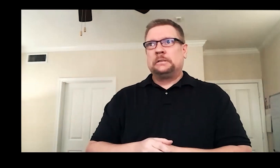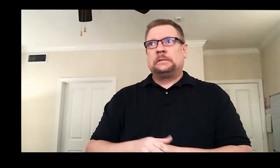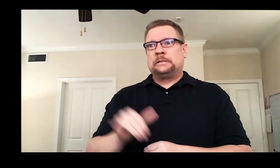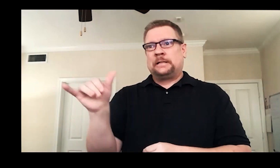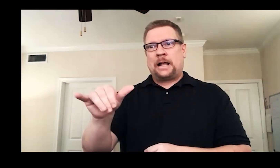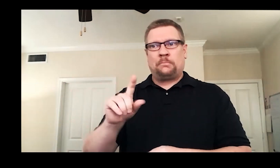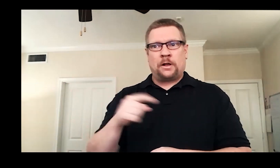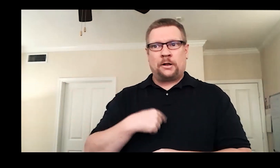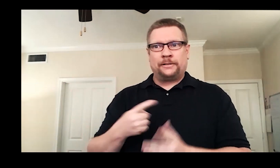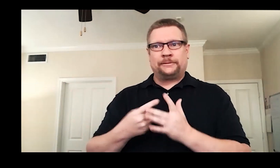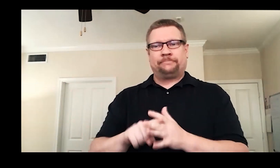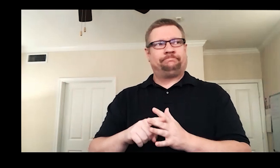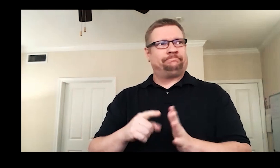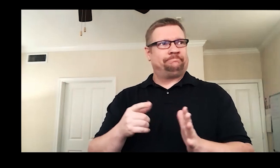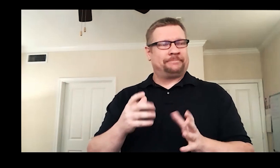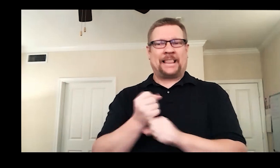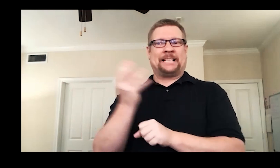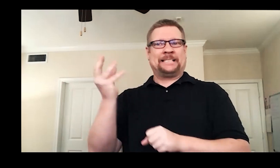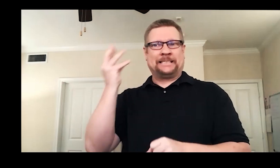and that's where I caught the theater bug.